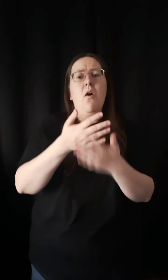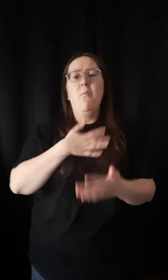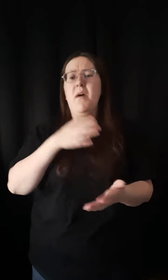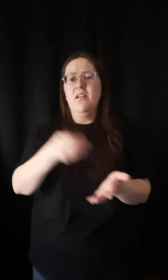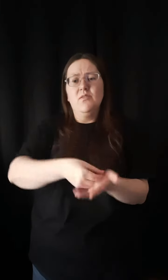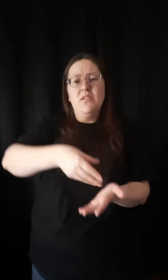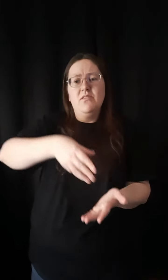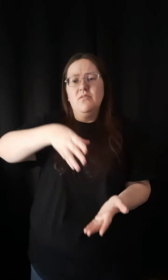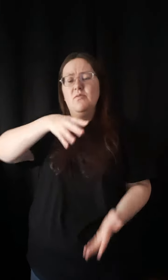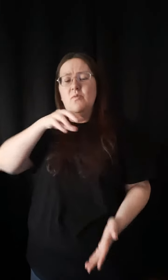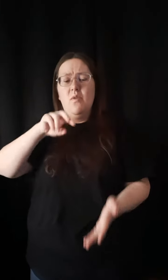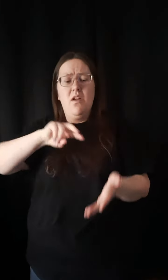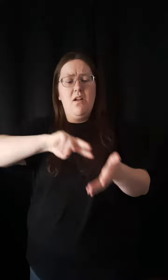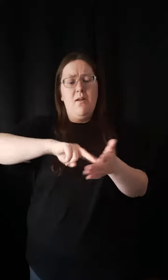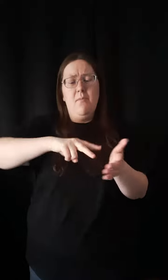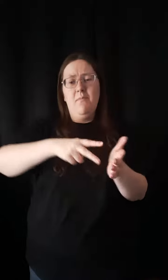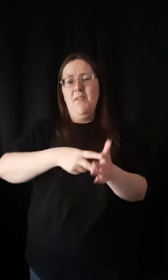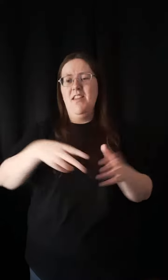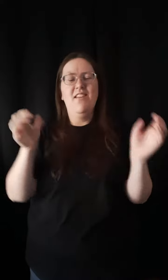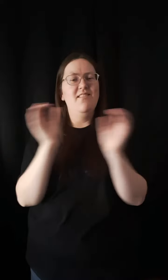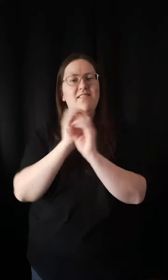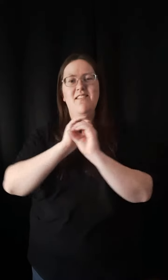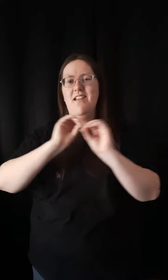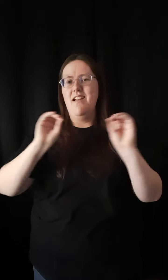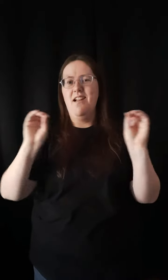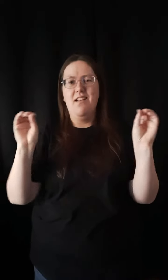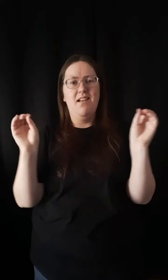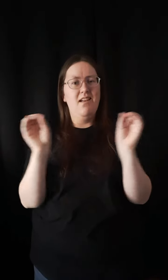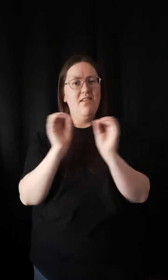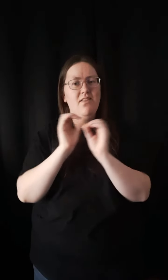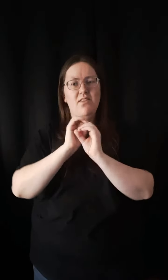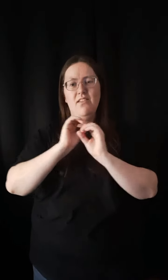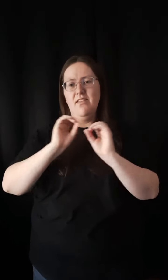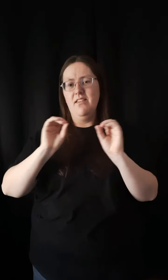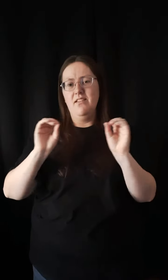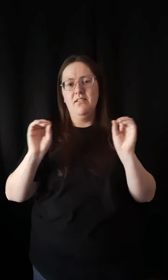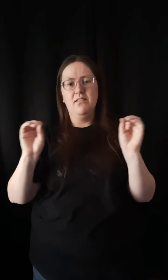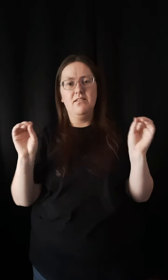All my treasures will mean nothing